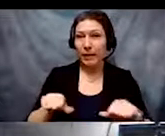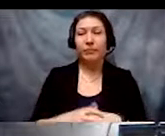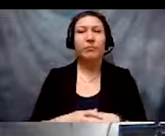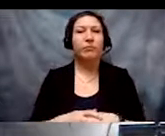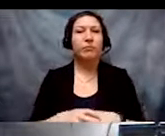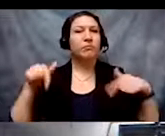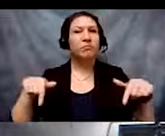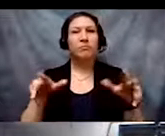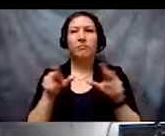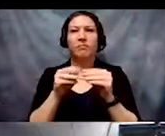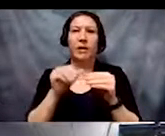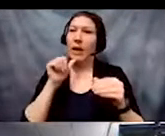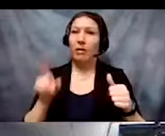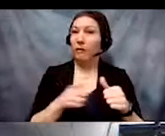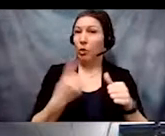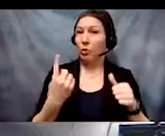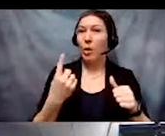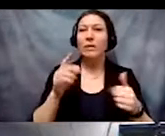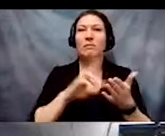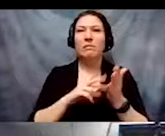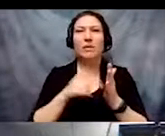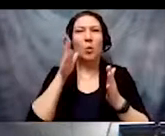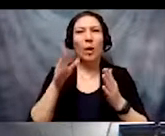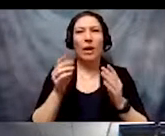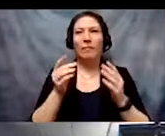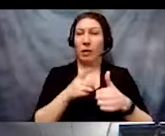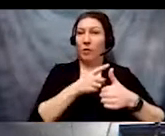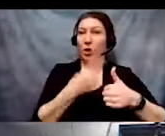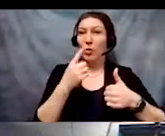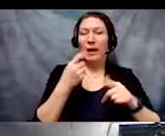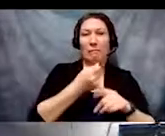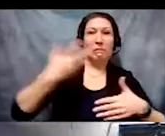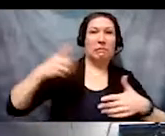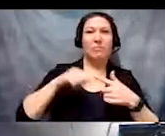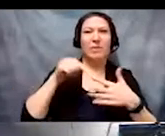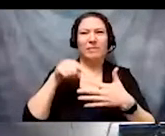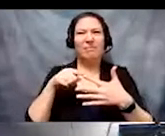the intro session we will do this step a little more quickly. We have ASL interpretation